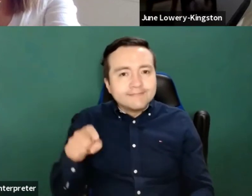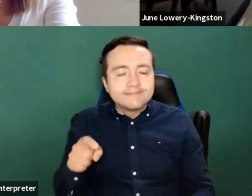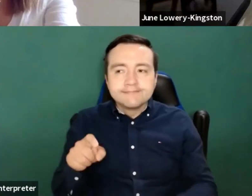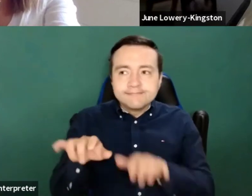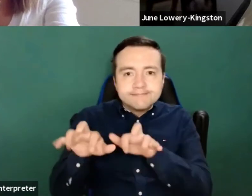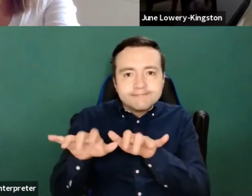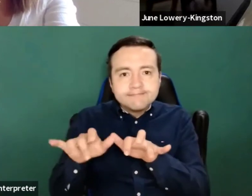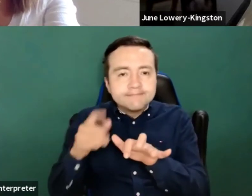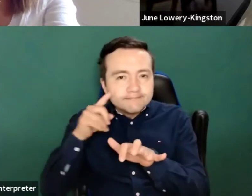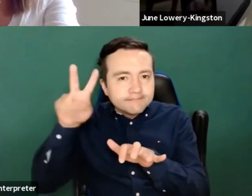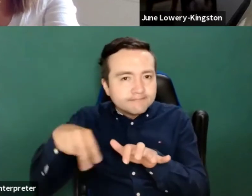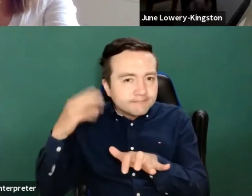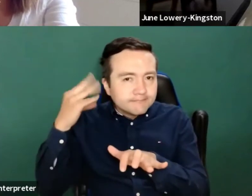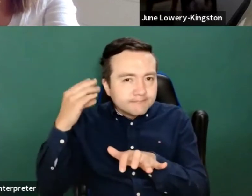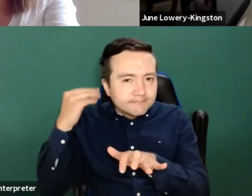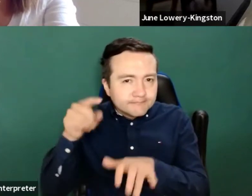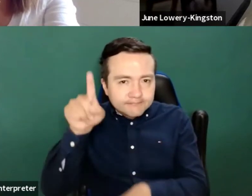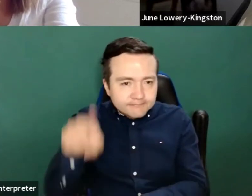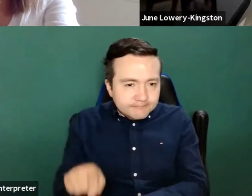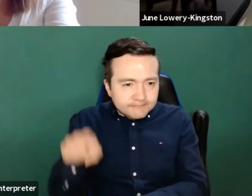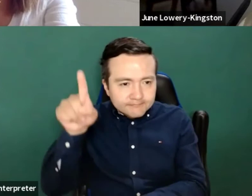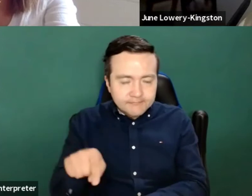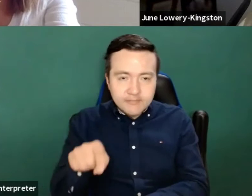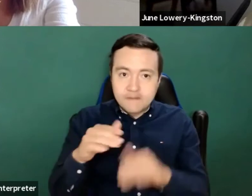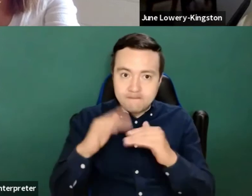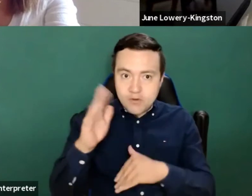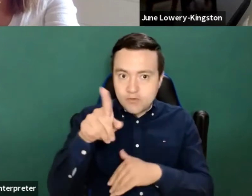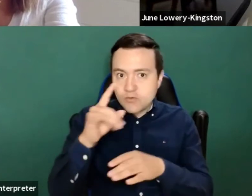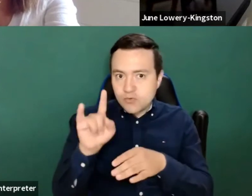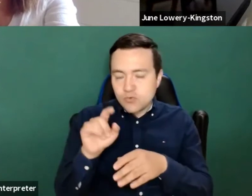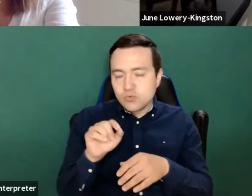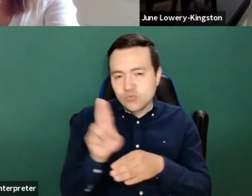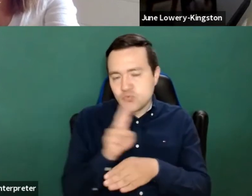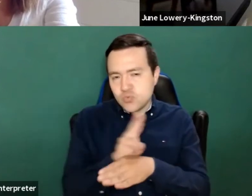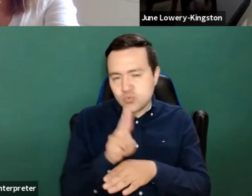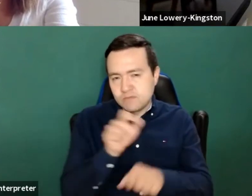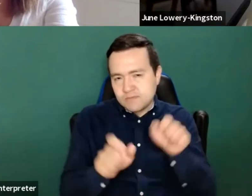And primarily the persons with disabilities are using it as well. And that really gives us a bit more.